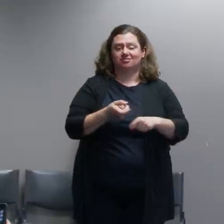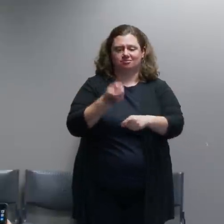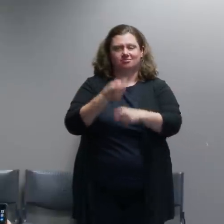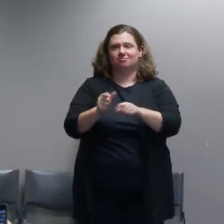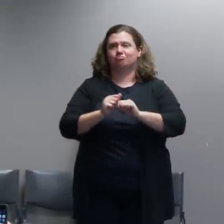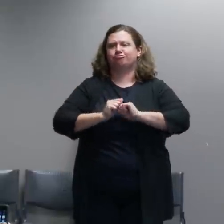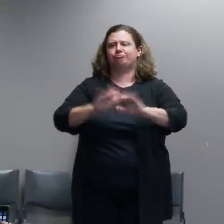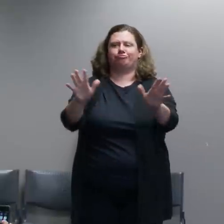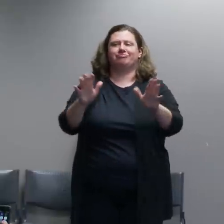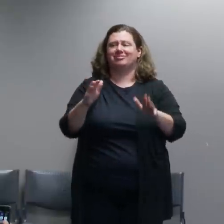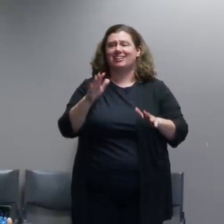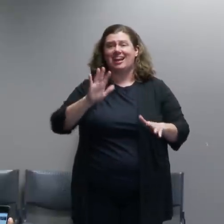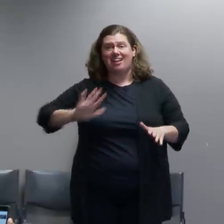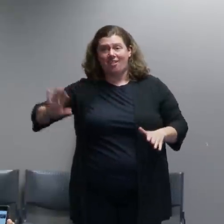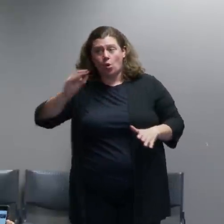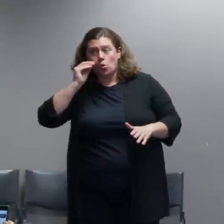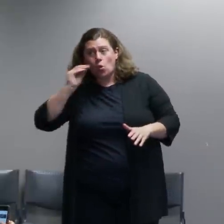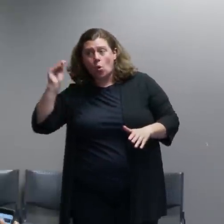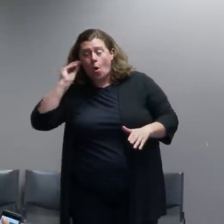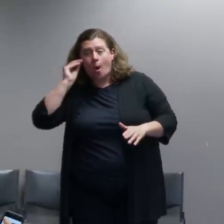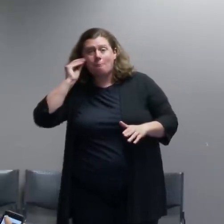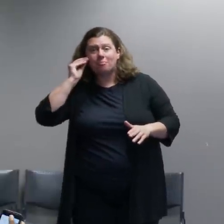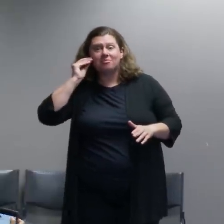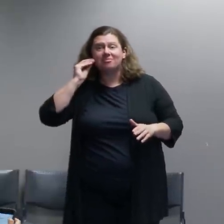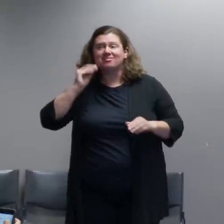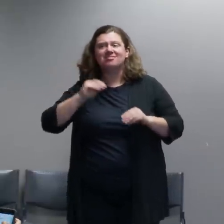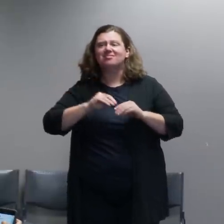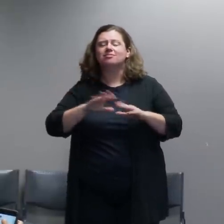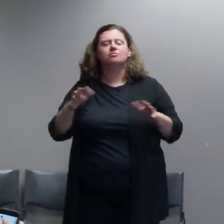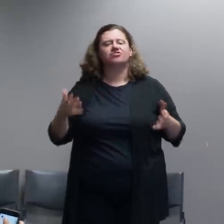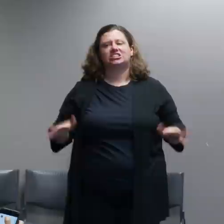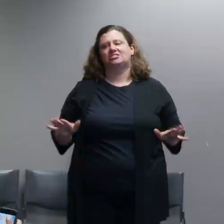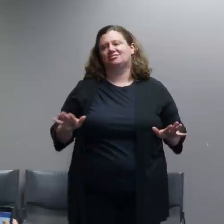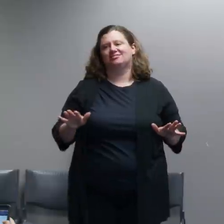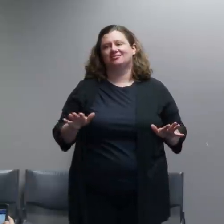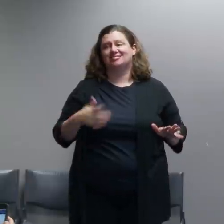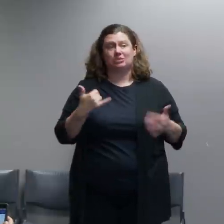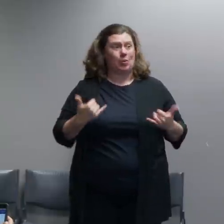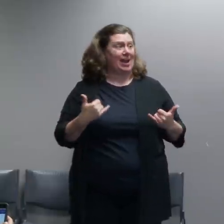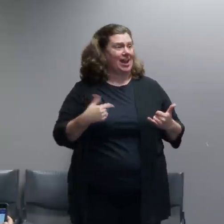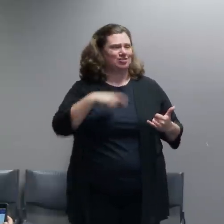quickly especially when it's dry. Another thing that we're seeing a lot of